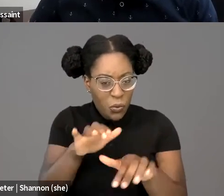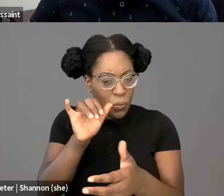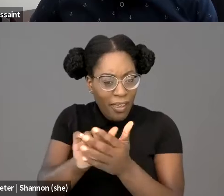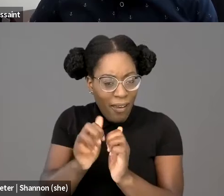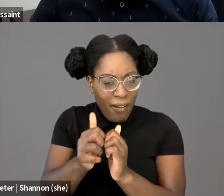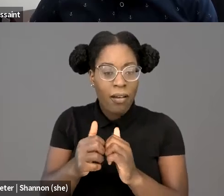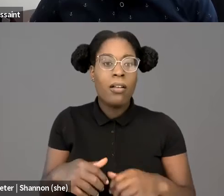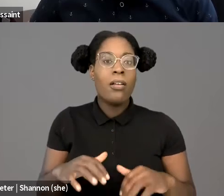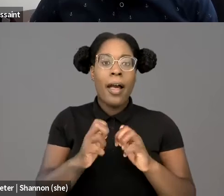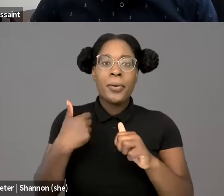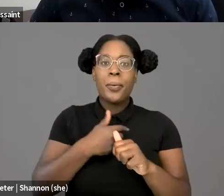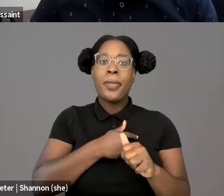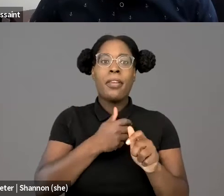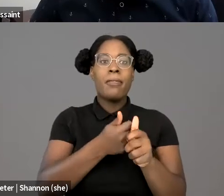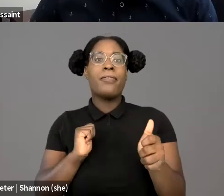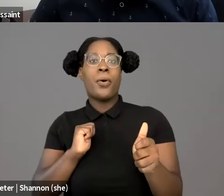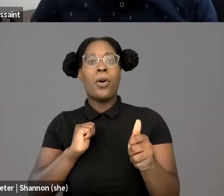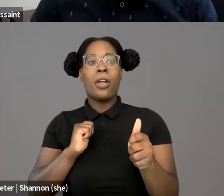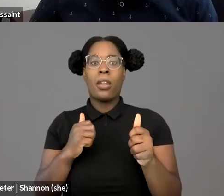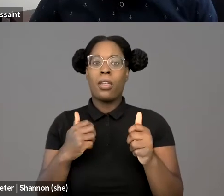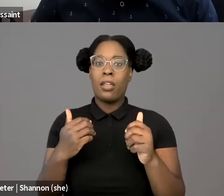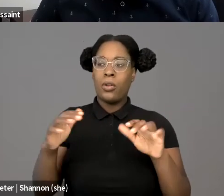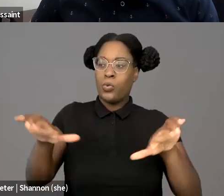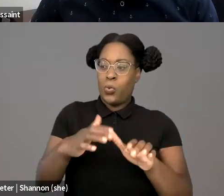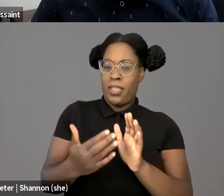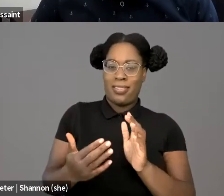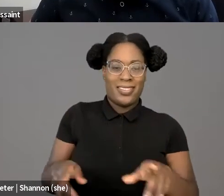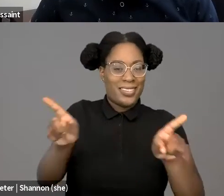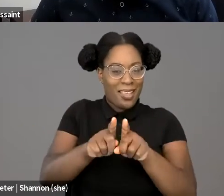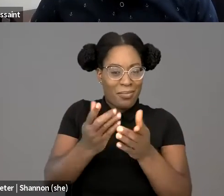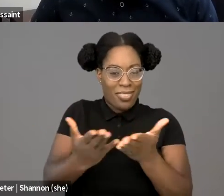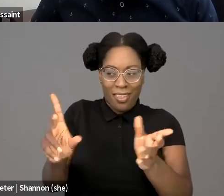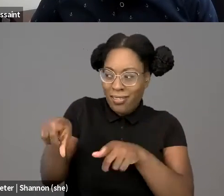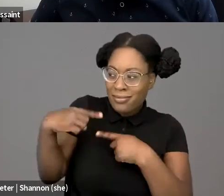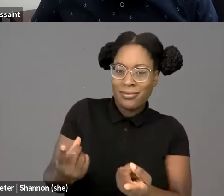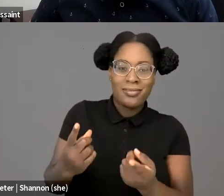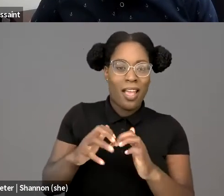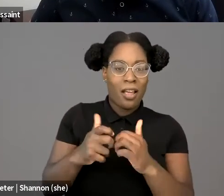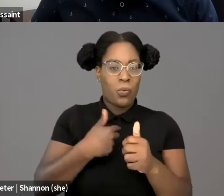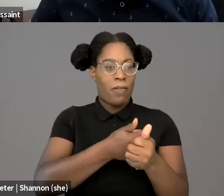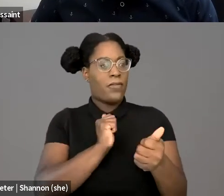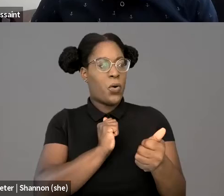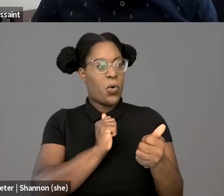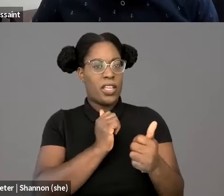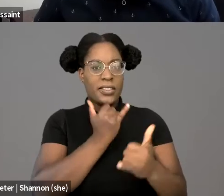the inequality in policing that exists now, how do we guard ourselves against resistance